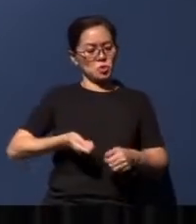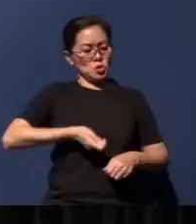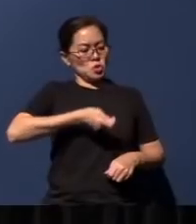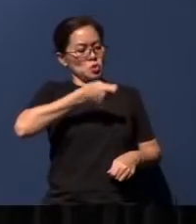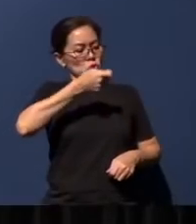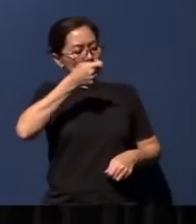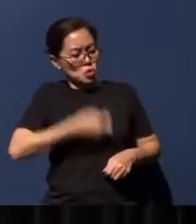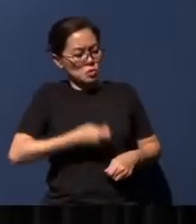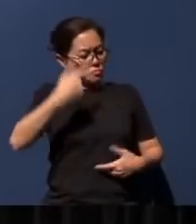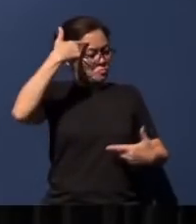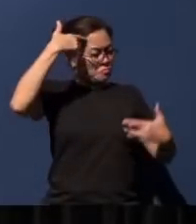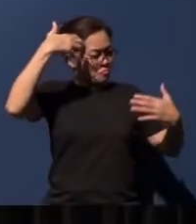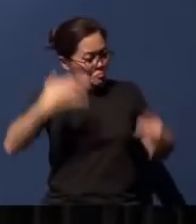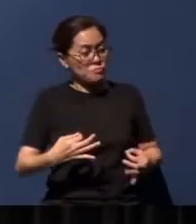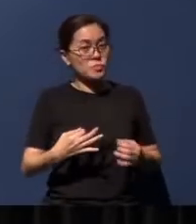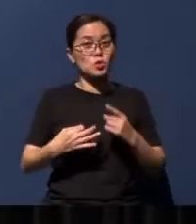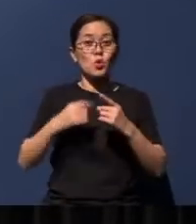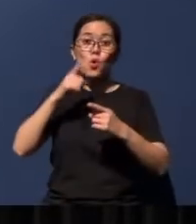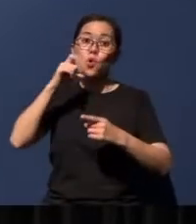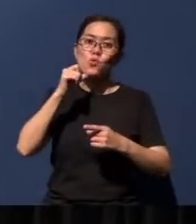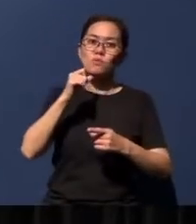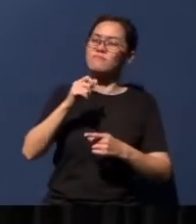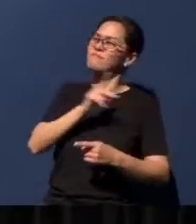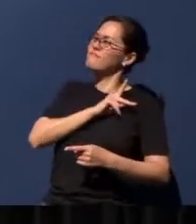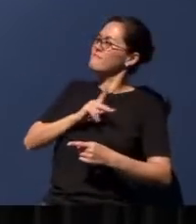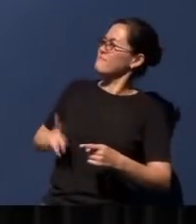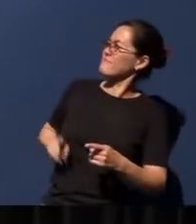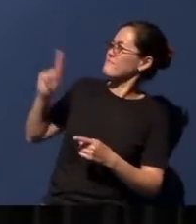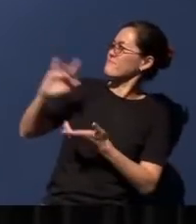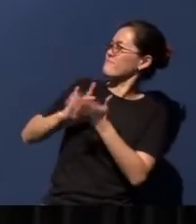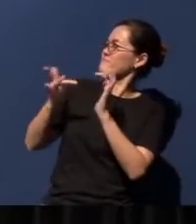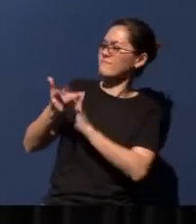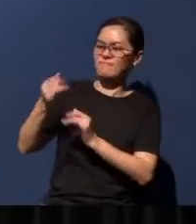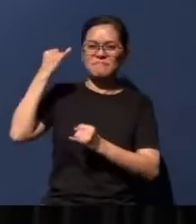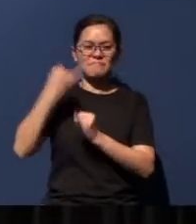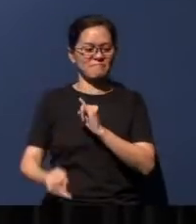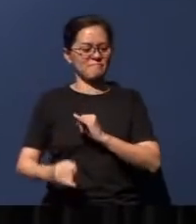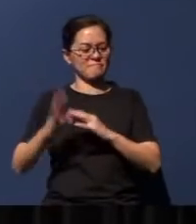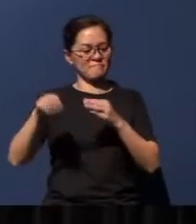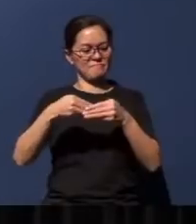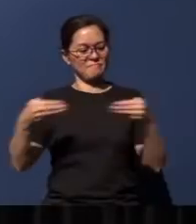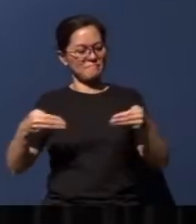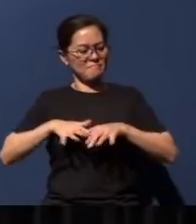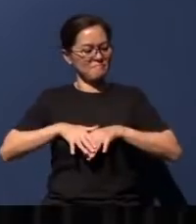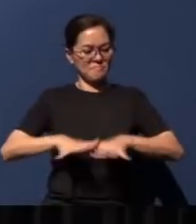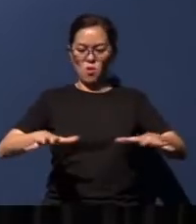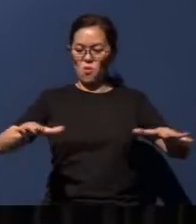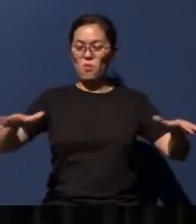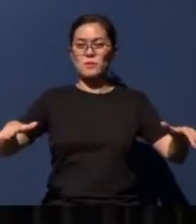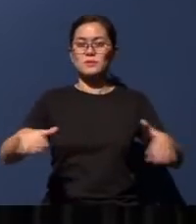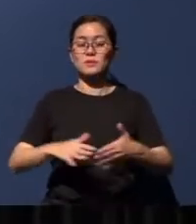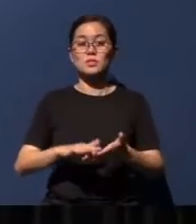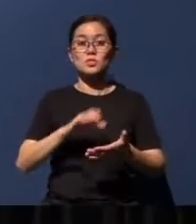King Jesus will be final and binding throughout the world. You know, in Chinese, we say, '还是耶稣说了算!' ('Only Jesus has the final say' in Mandarin),